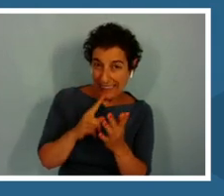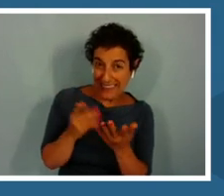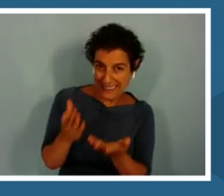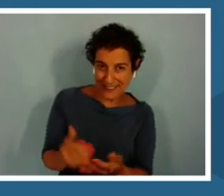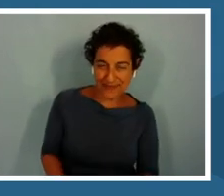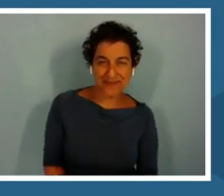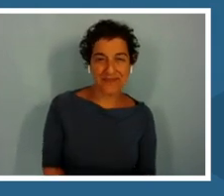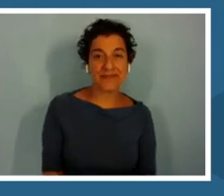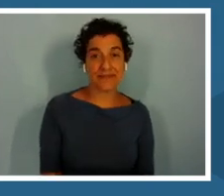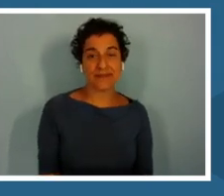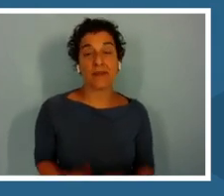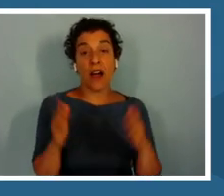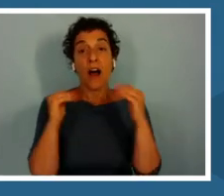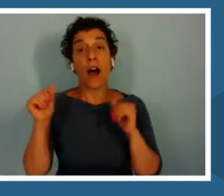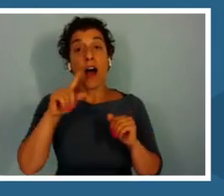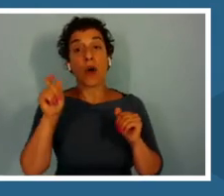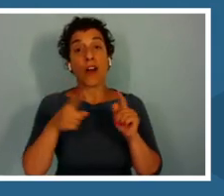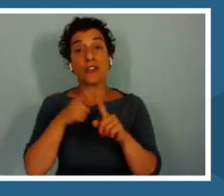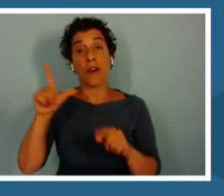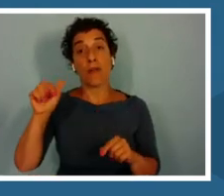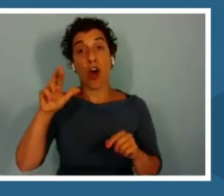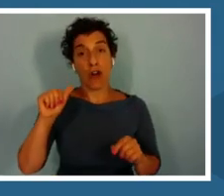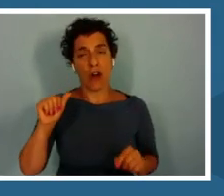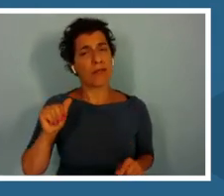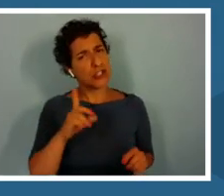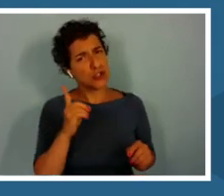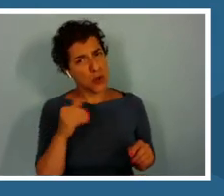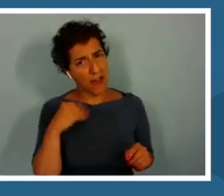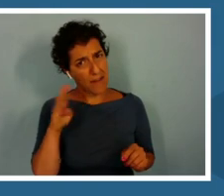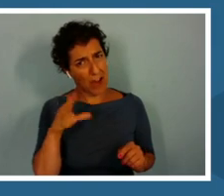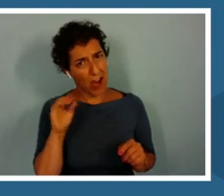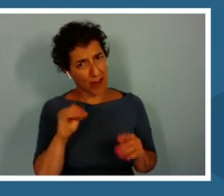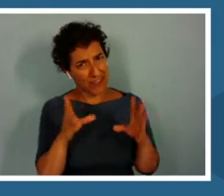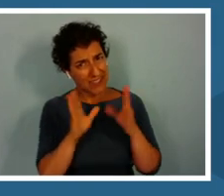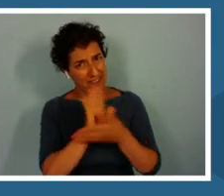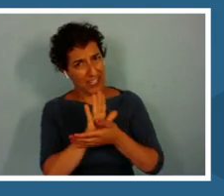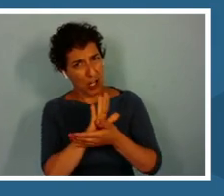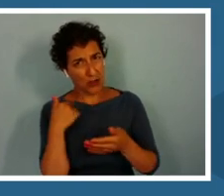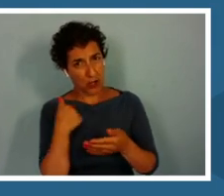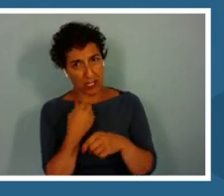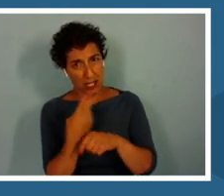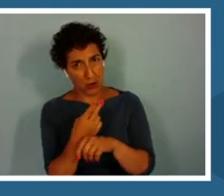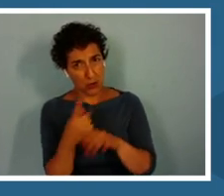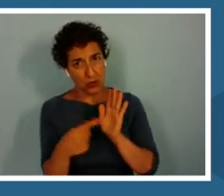A question from Lera, do you have a biography video that we can use to show kids about careers